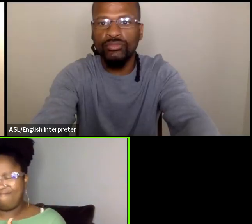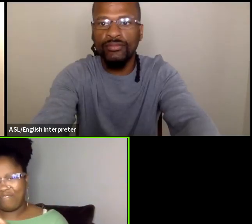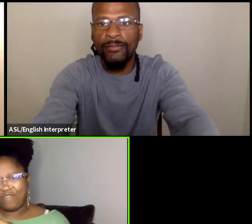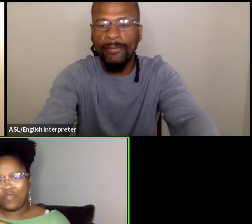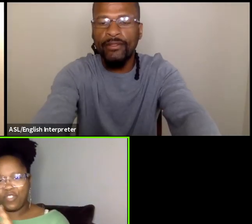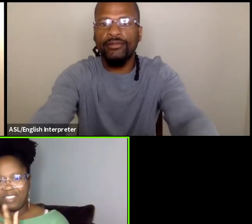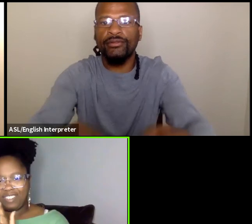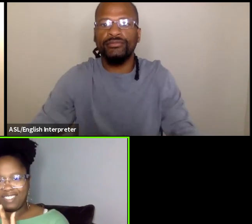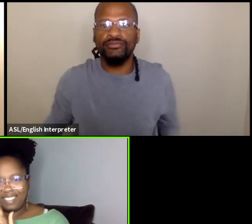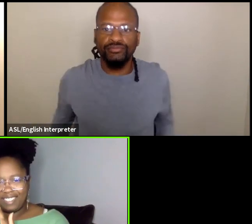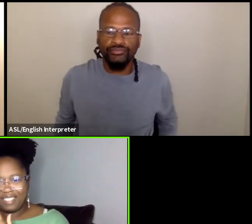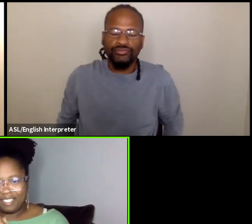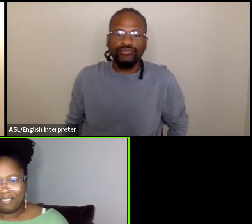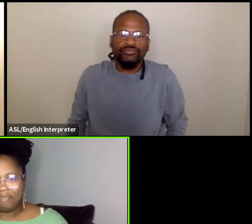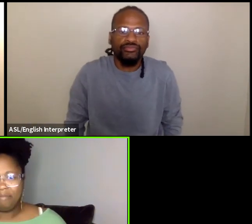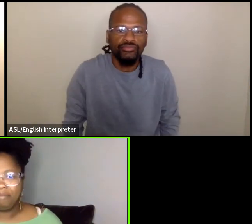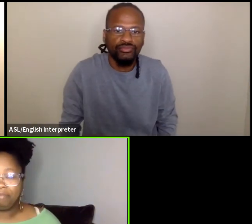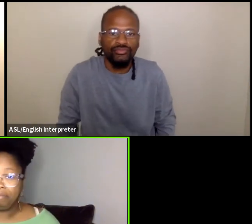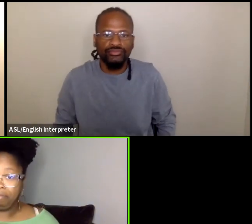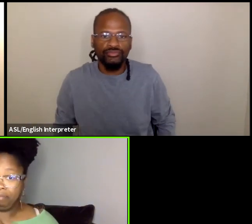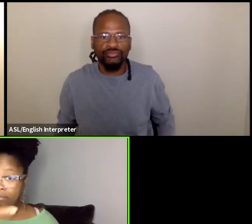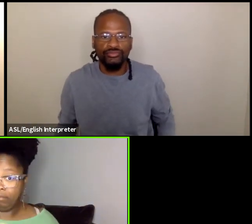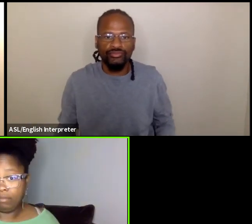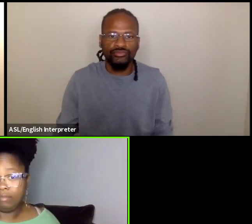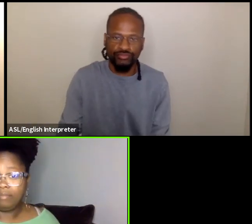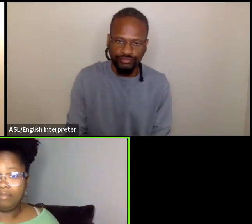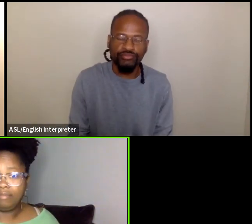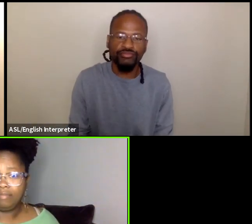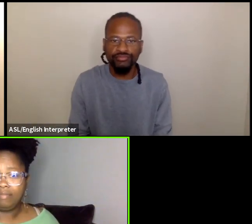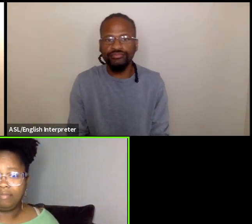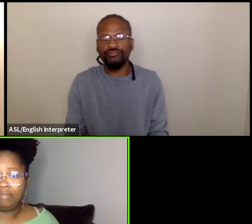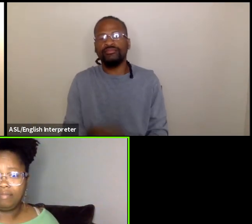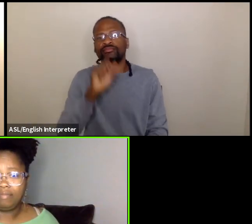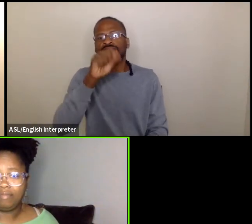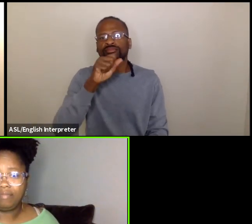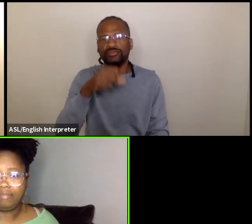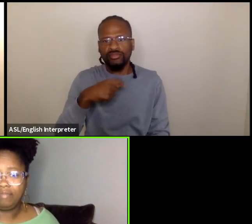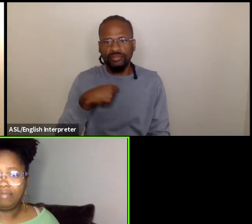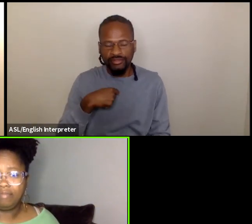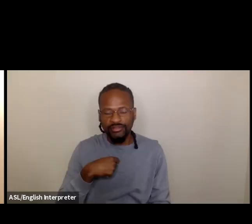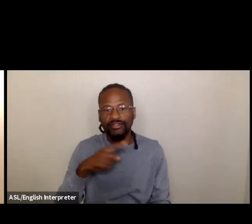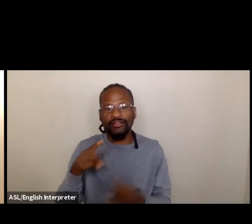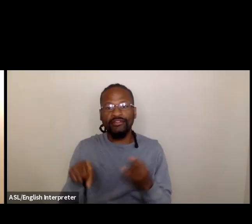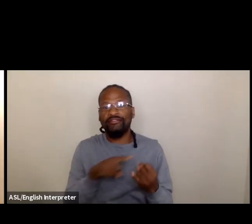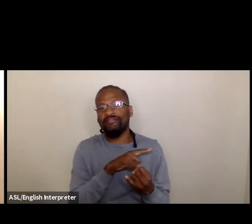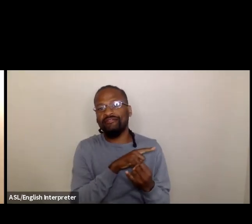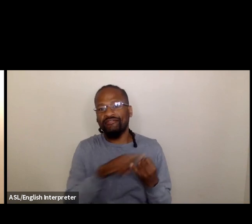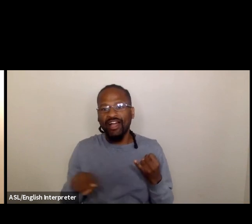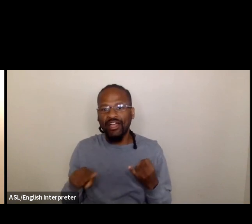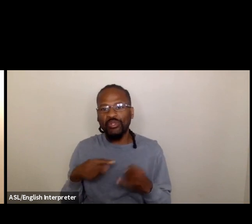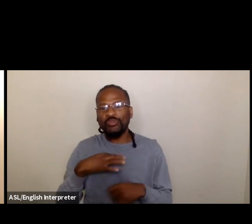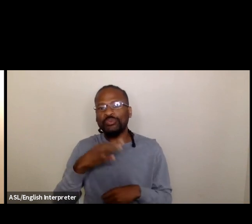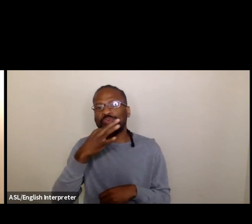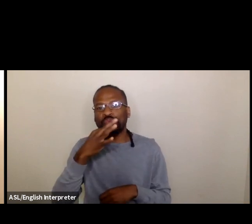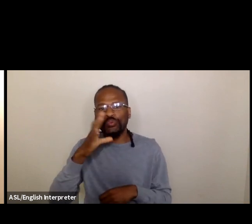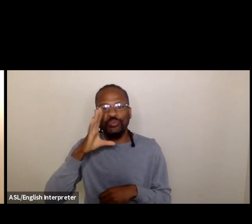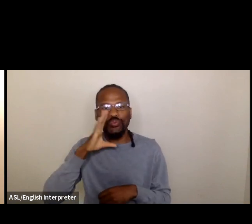I really appreciate that. And yes, I can't wait to meet you in person finally very soon, when I'm in the U.S. So thank you for that .